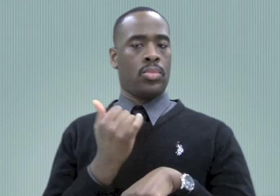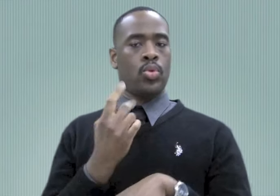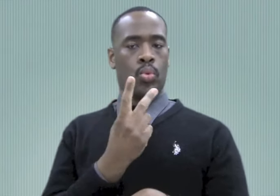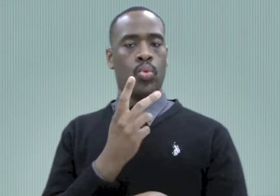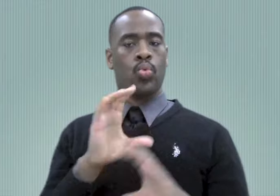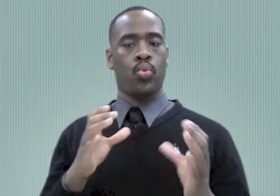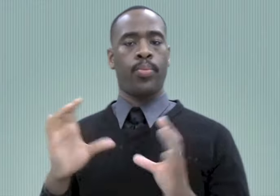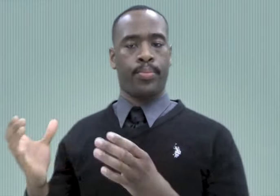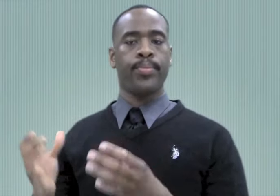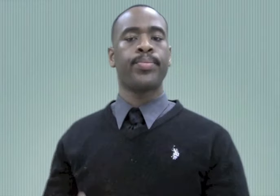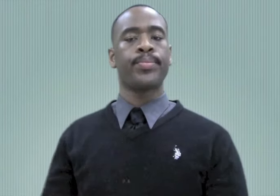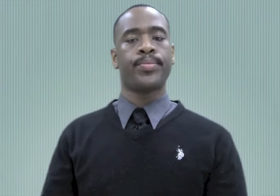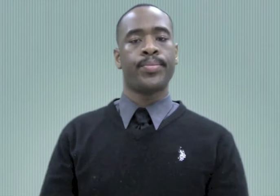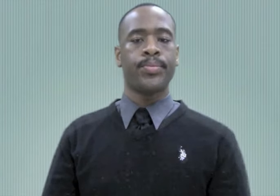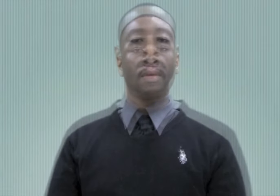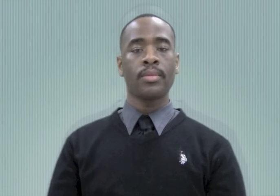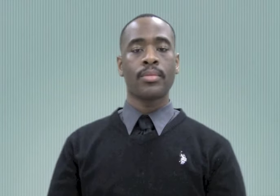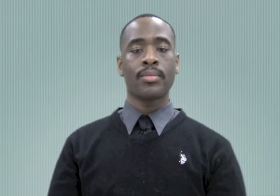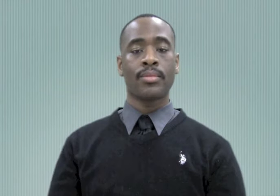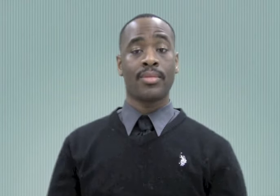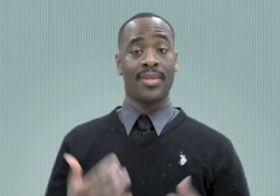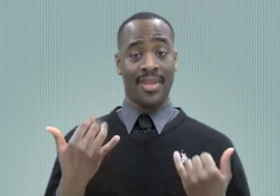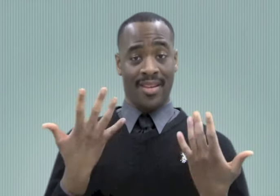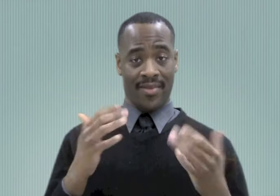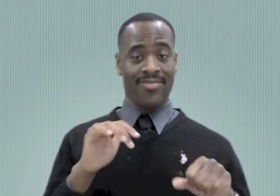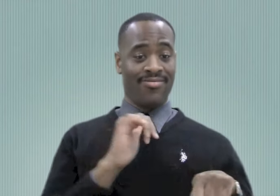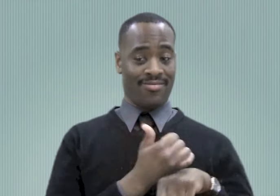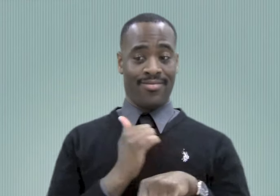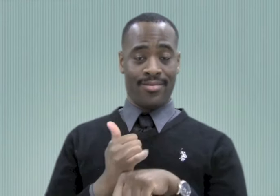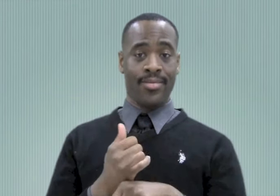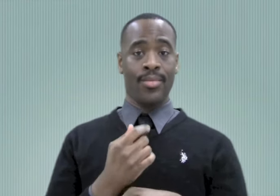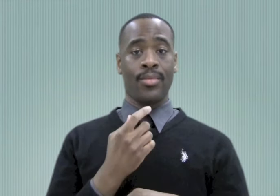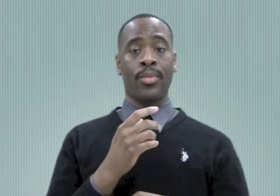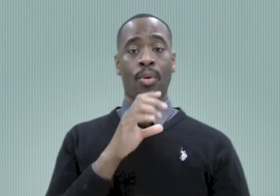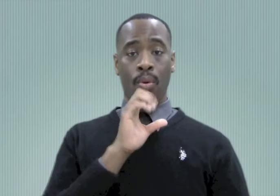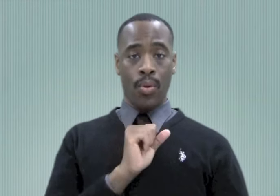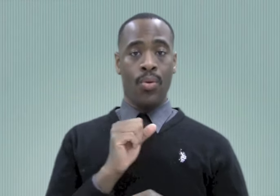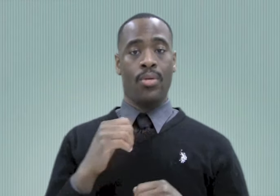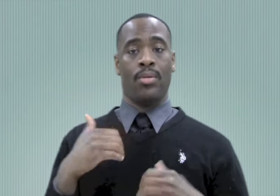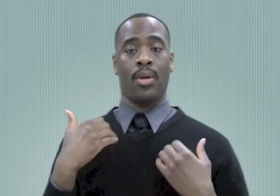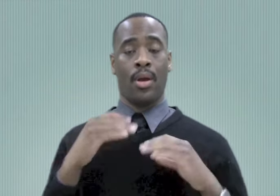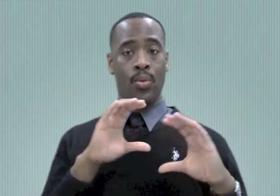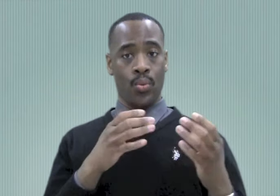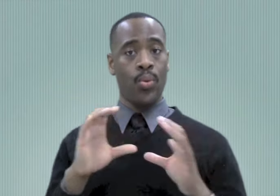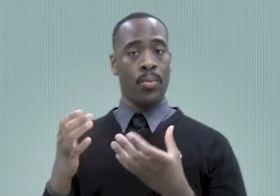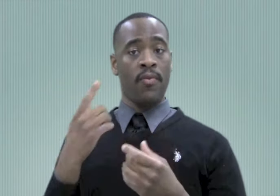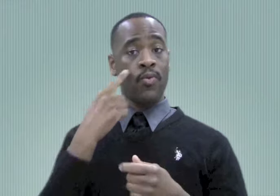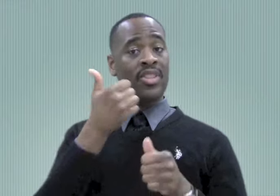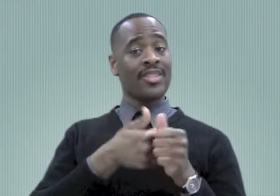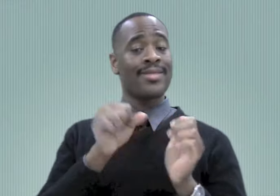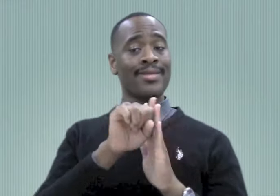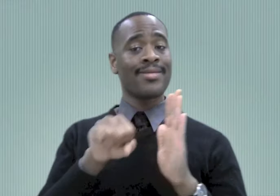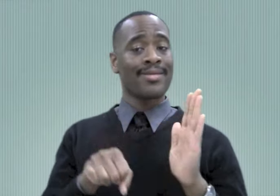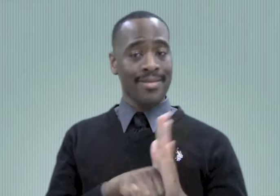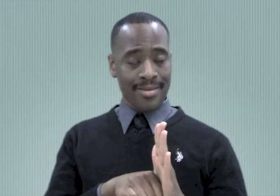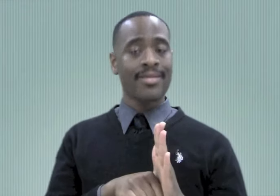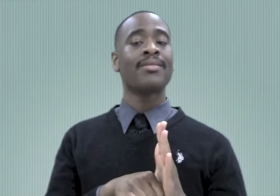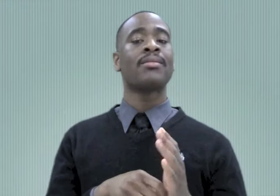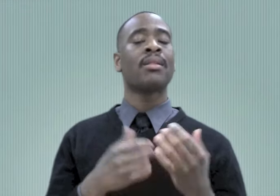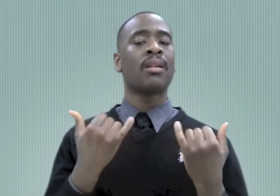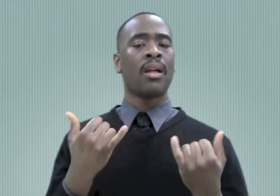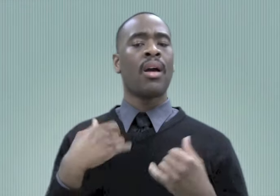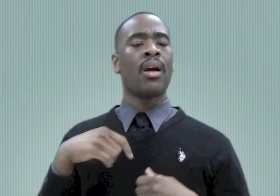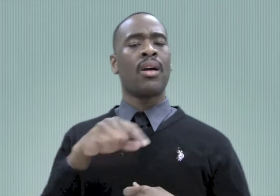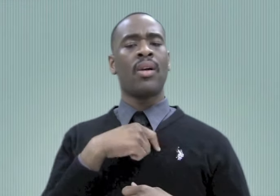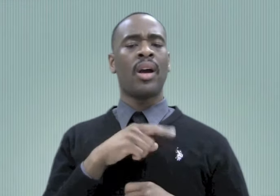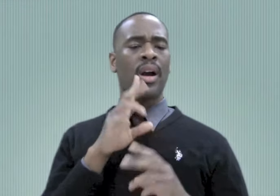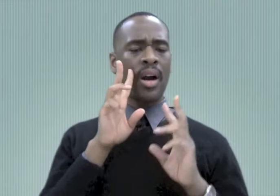groups to answer our questions. When we had our older and younger groups in each states, we started analyzing